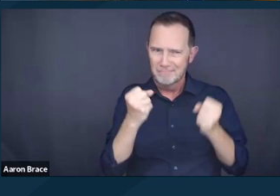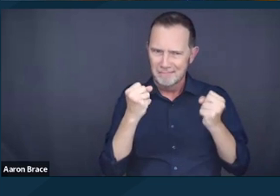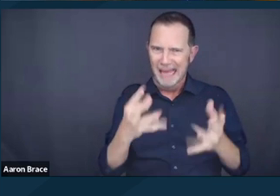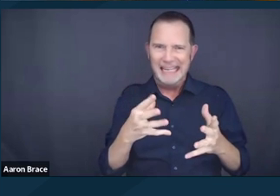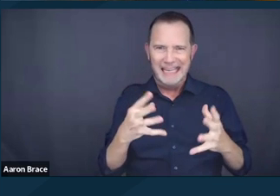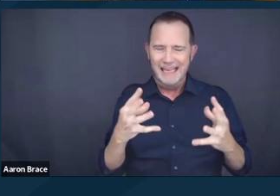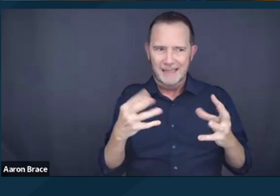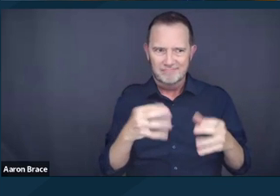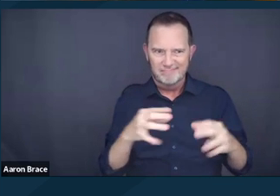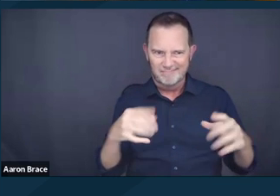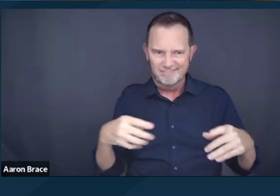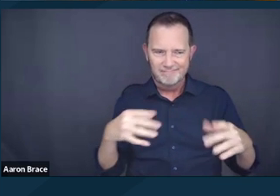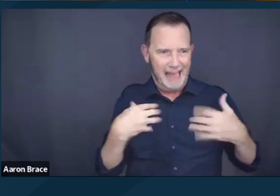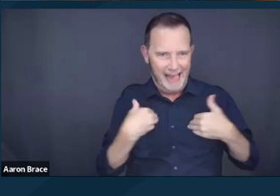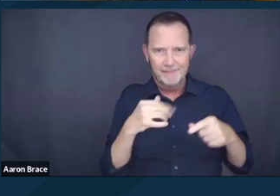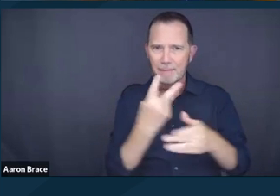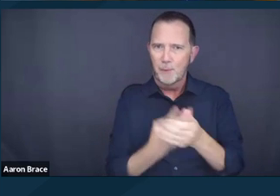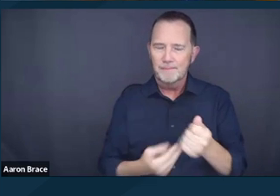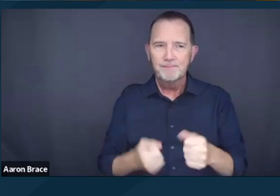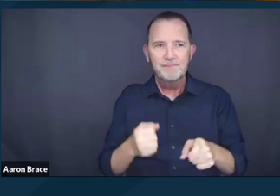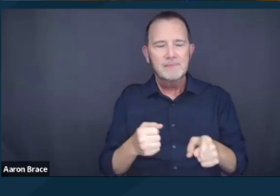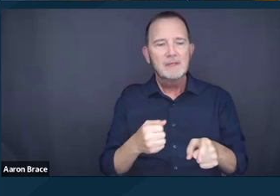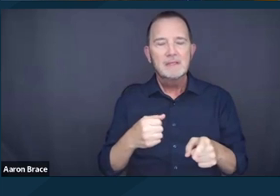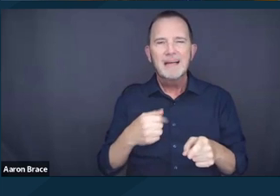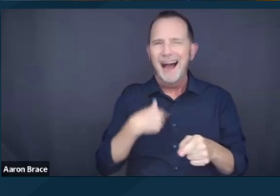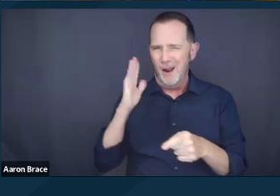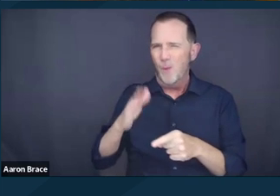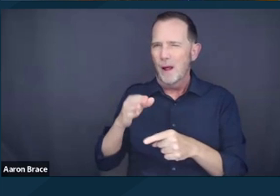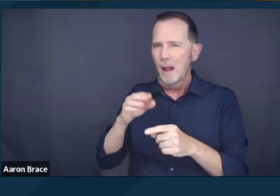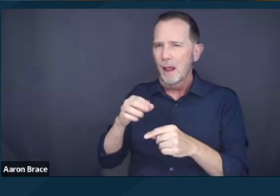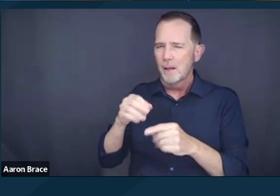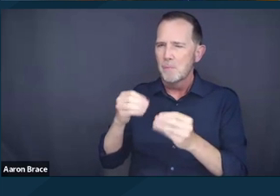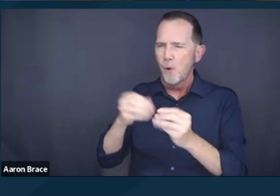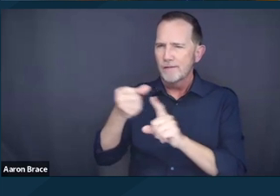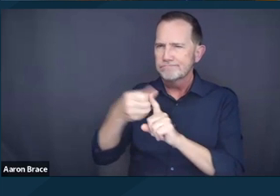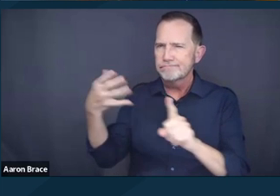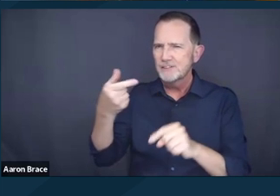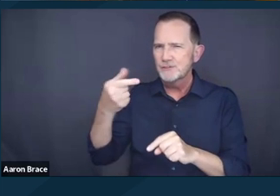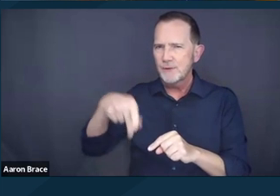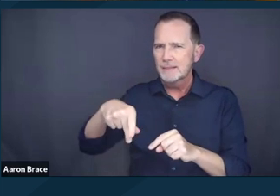of the Grants Pass v Johnson ruling a little bit further to understand how its language implicated